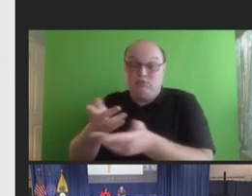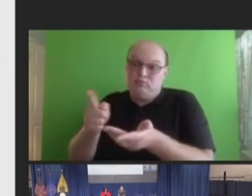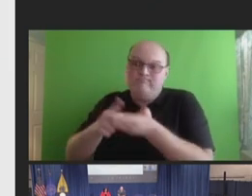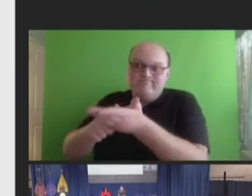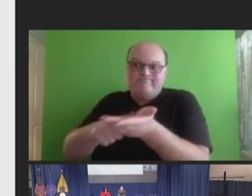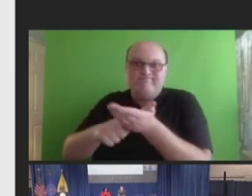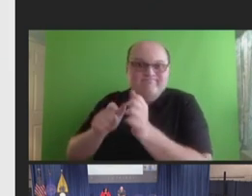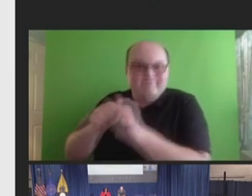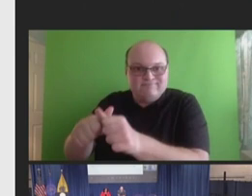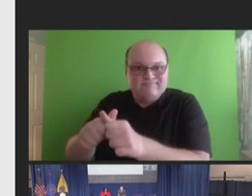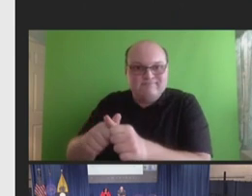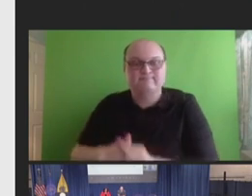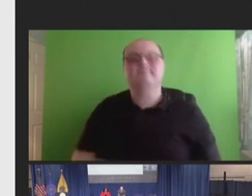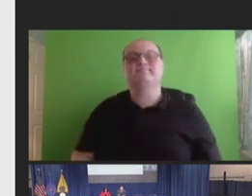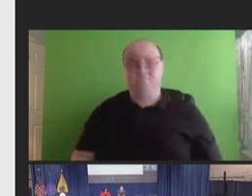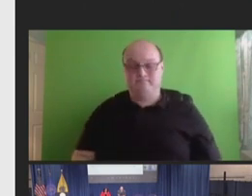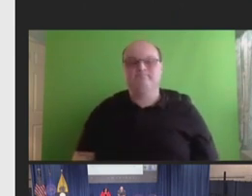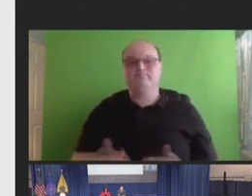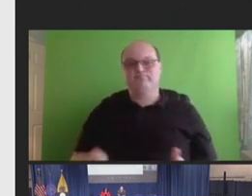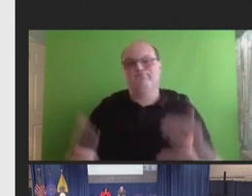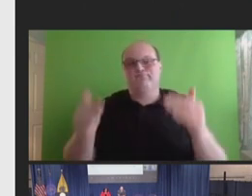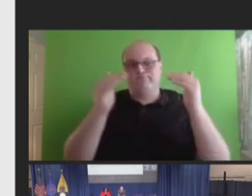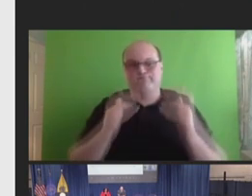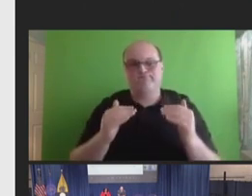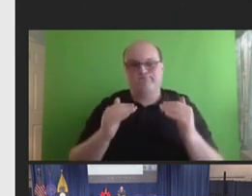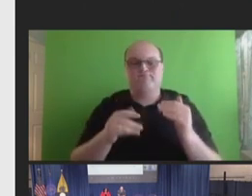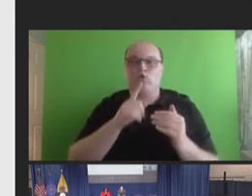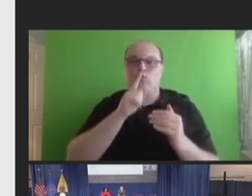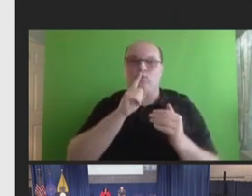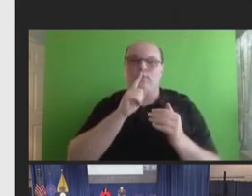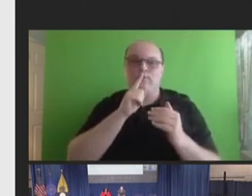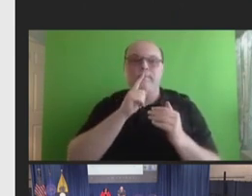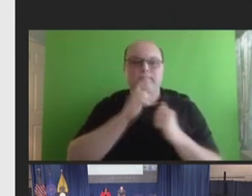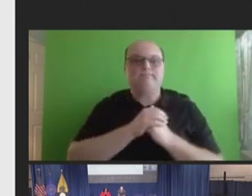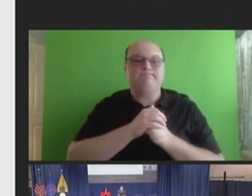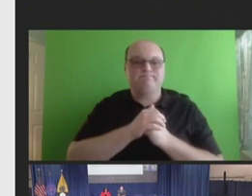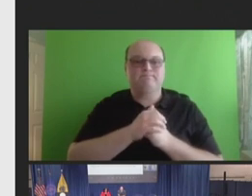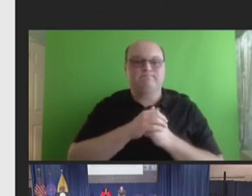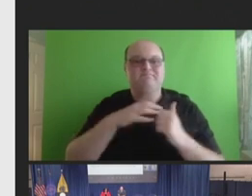So, you know, I think, really, what we've seen here is a perfect storm that has really